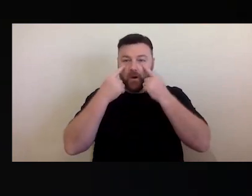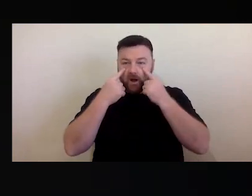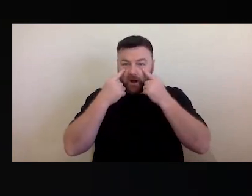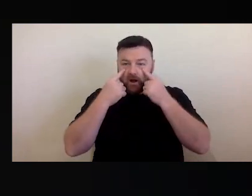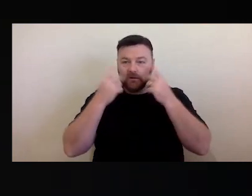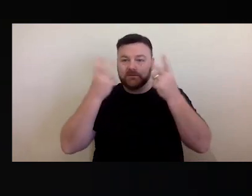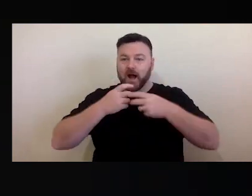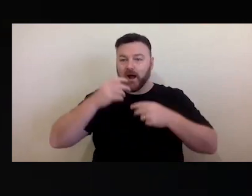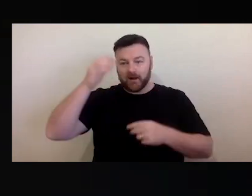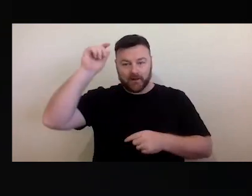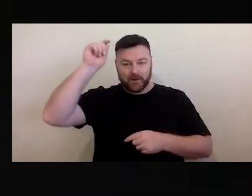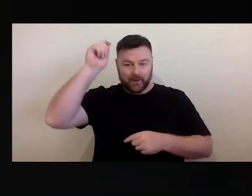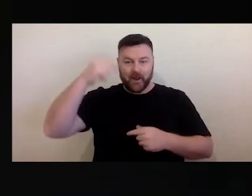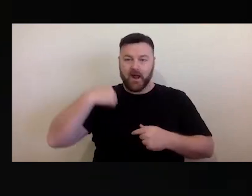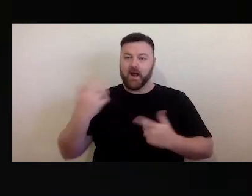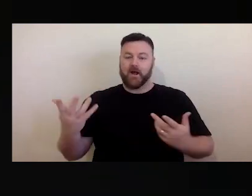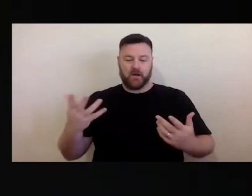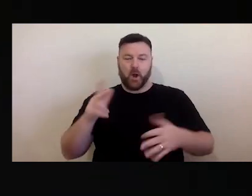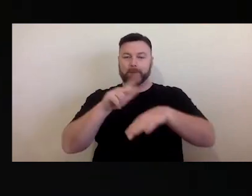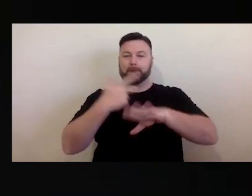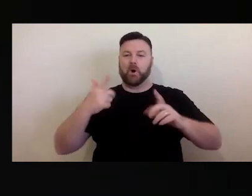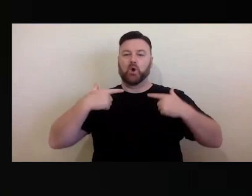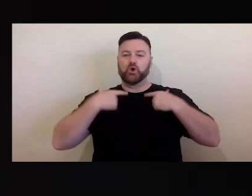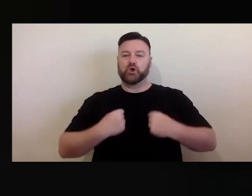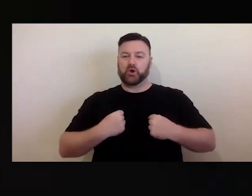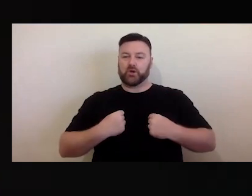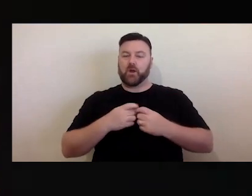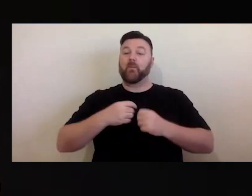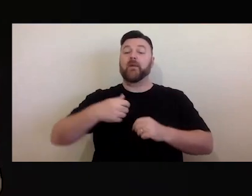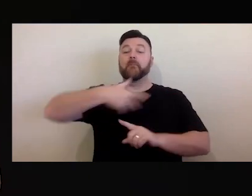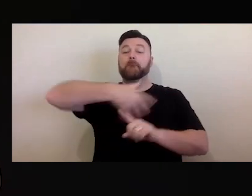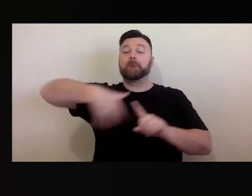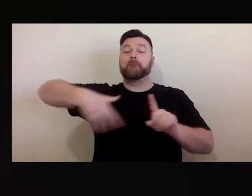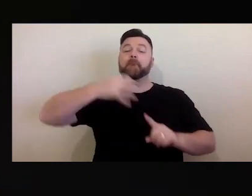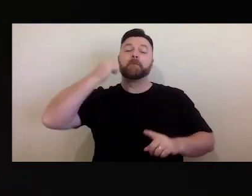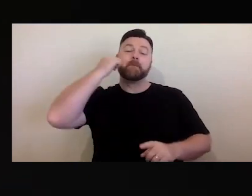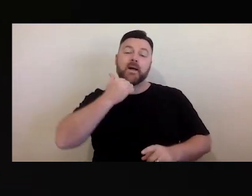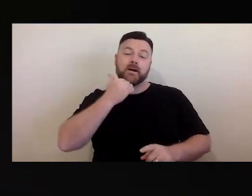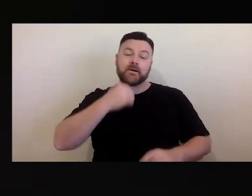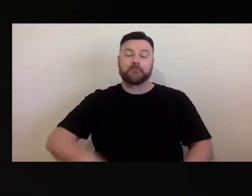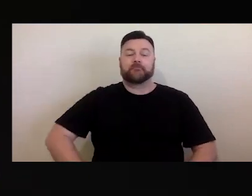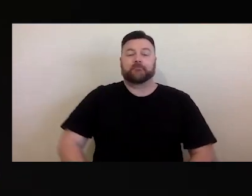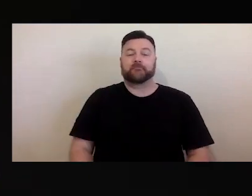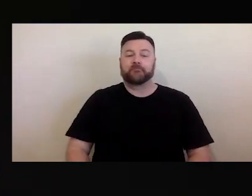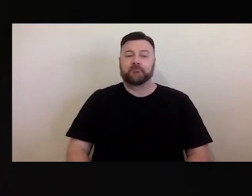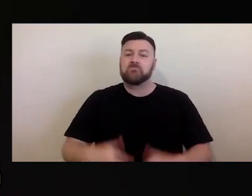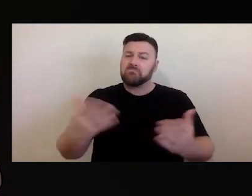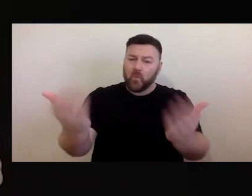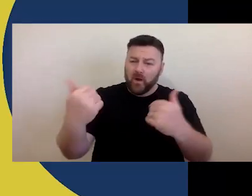wear a blue shirt in front of a black backdrop. Welcome to today's webinar, everyone.